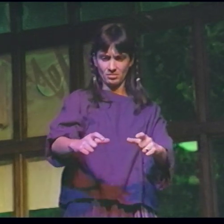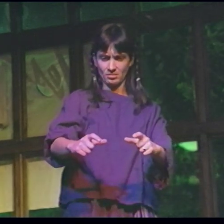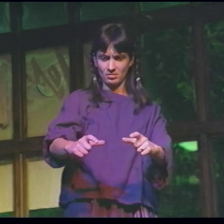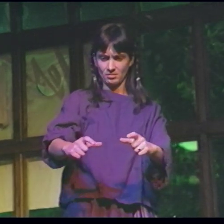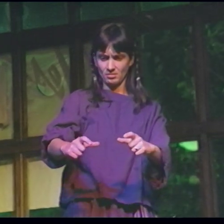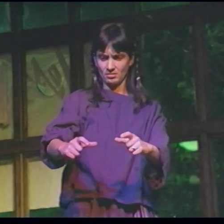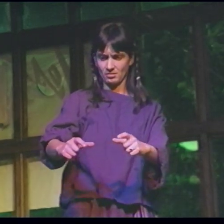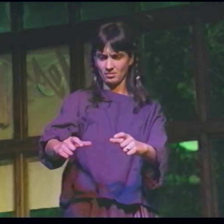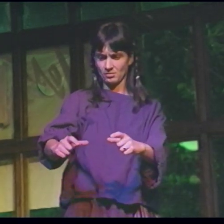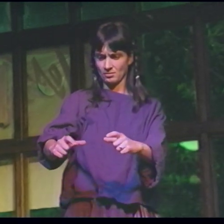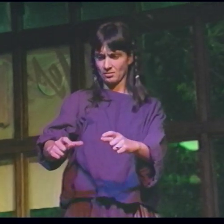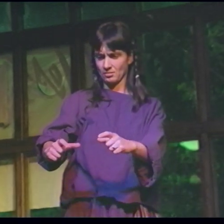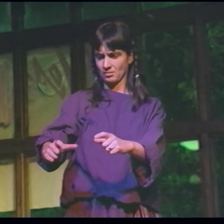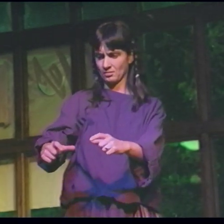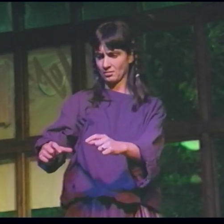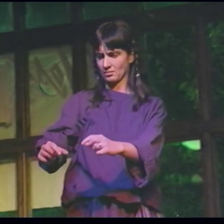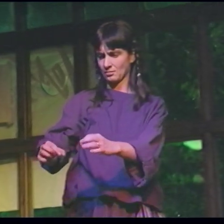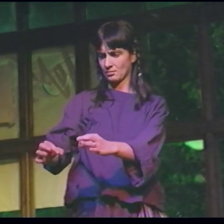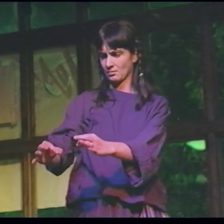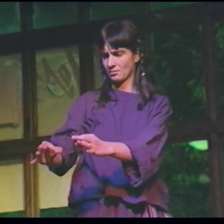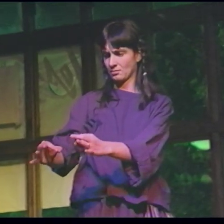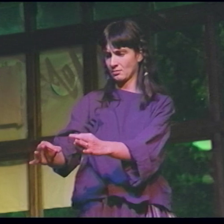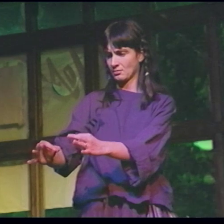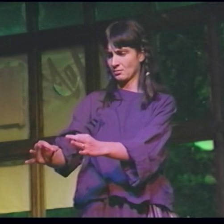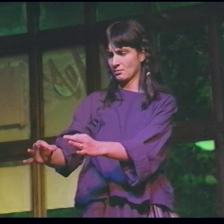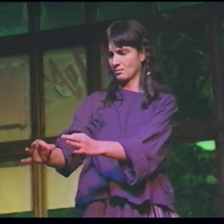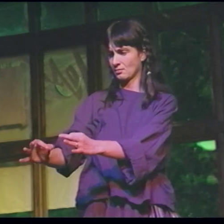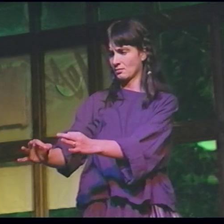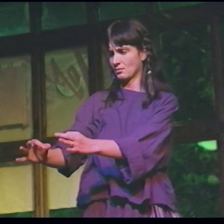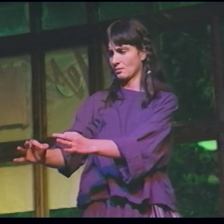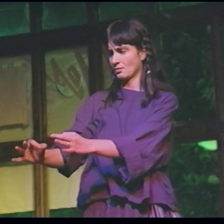F For your gourmet dining pleasure